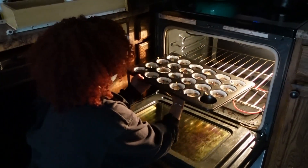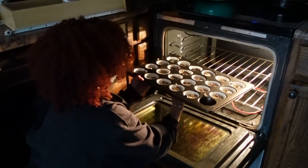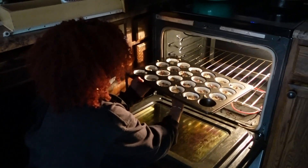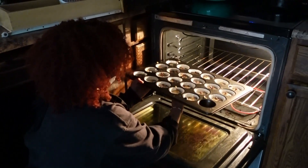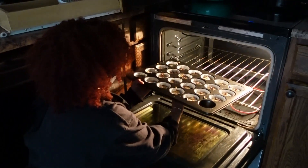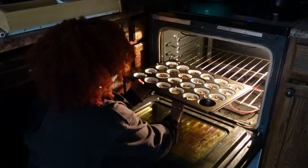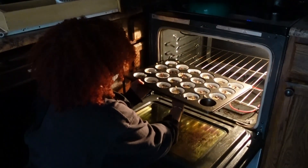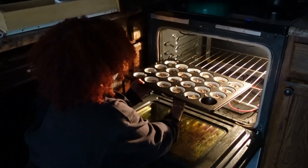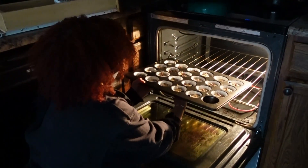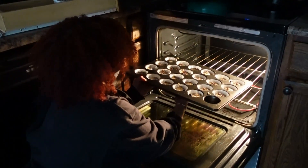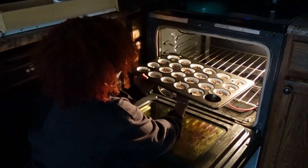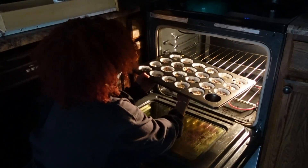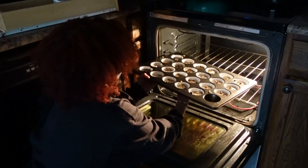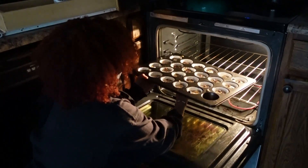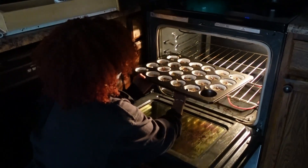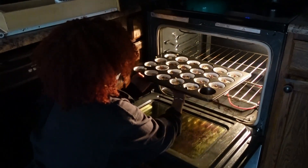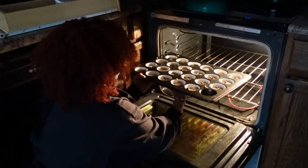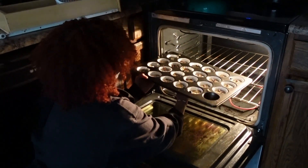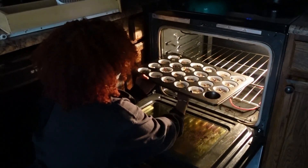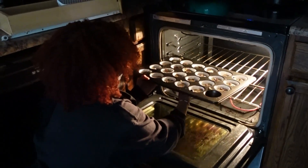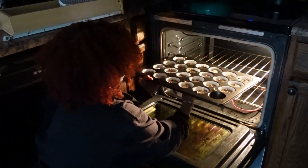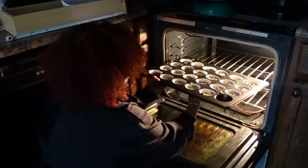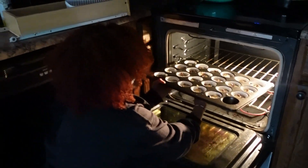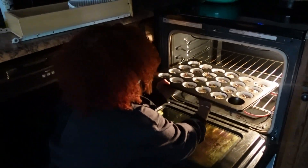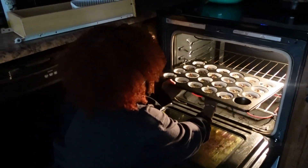that's the top tray right yeah yeah